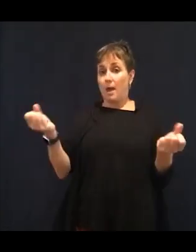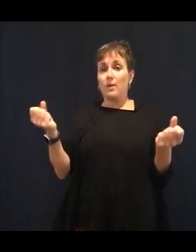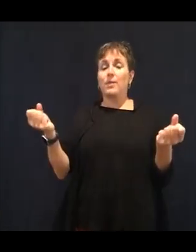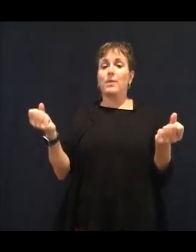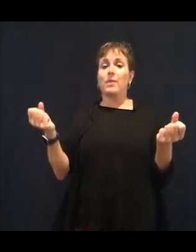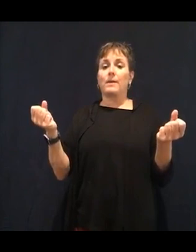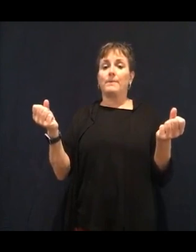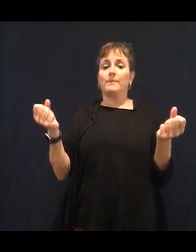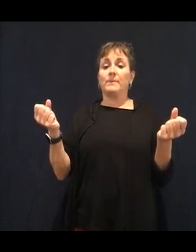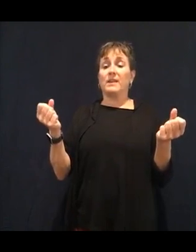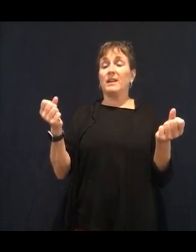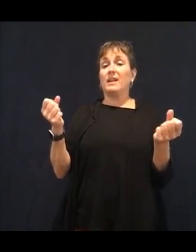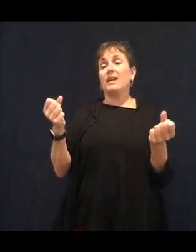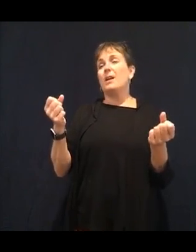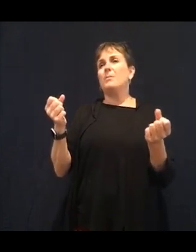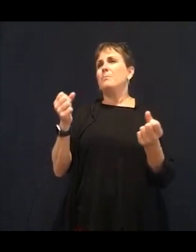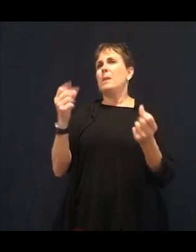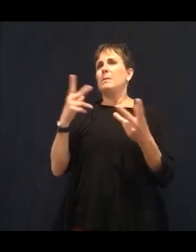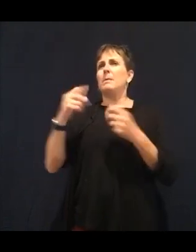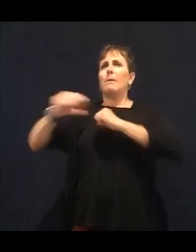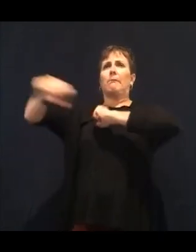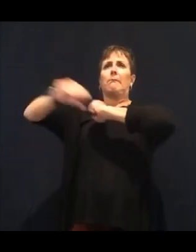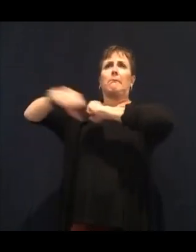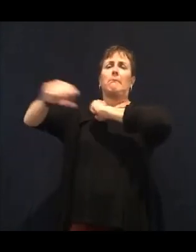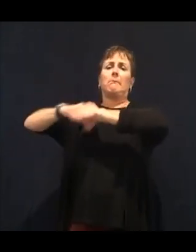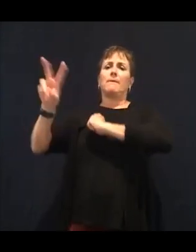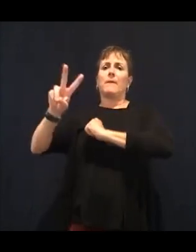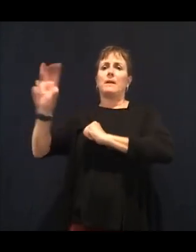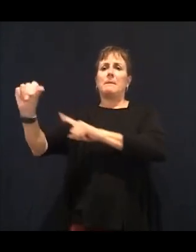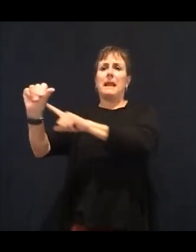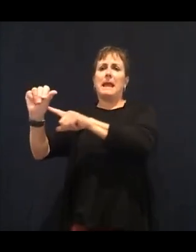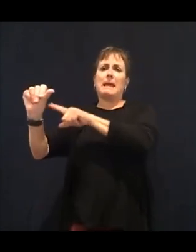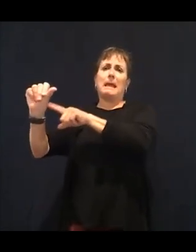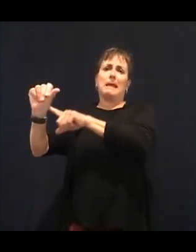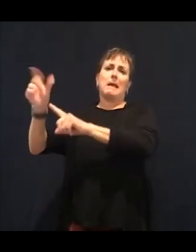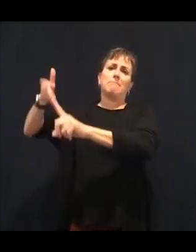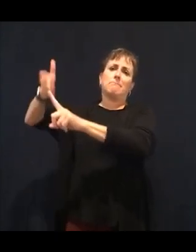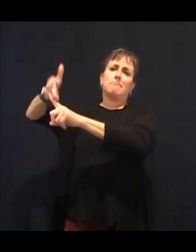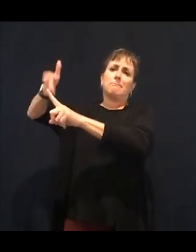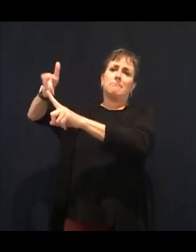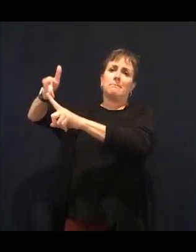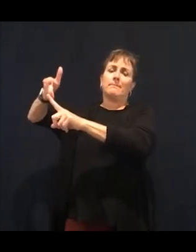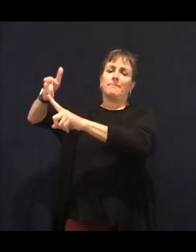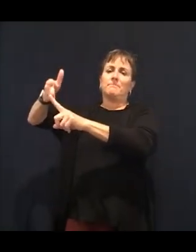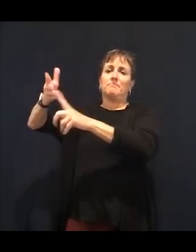A. And the reason why in our industry of